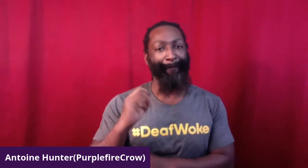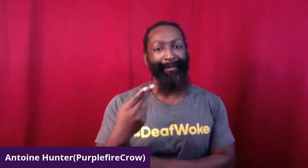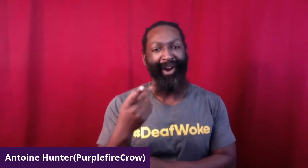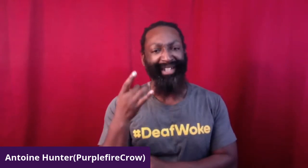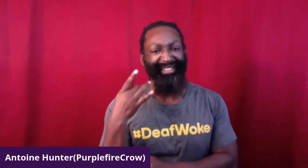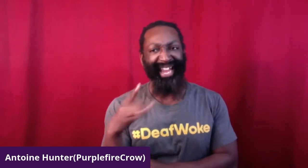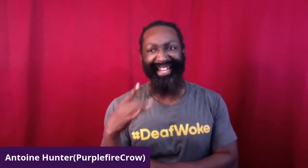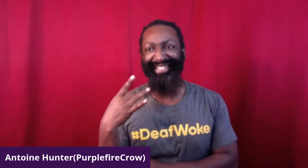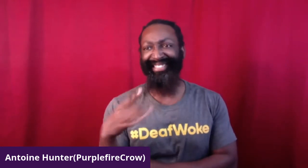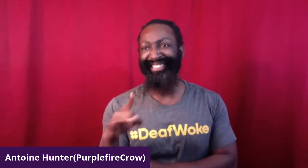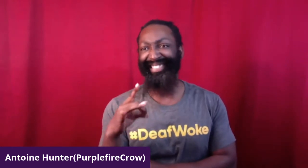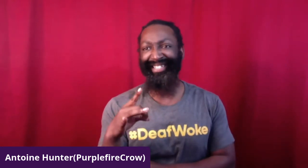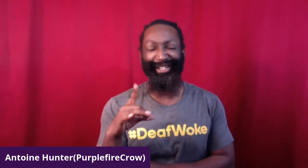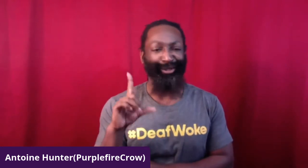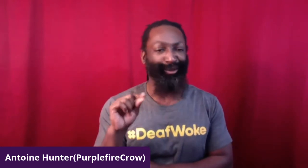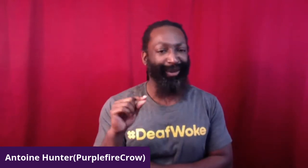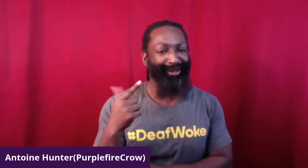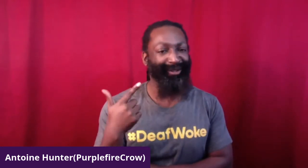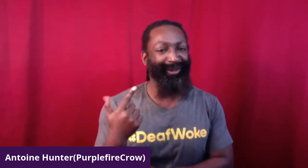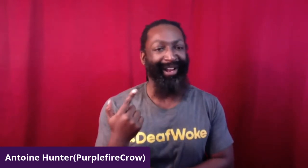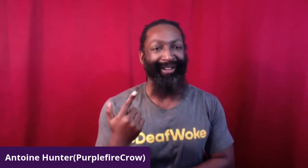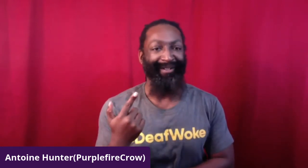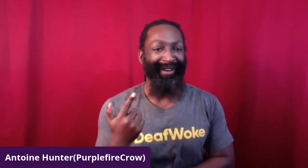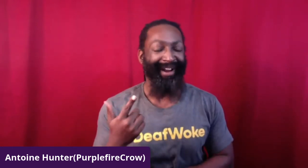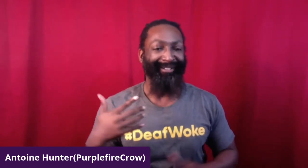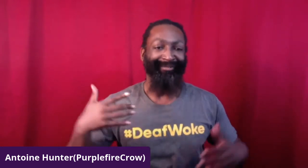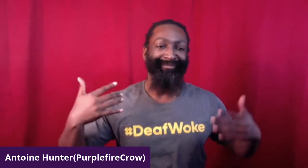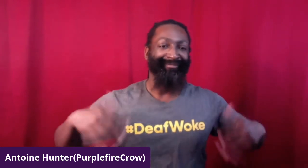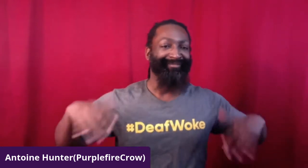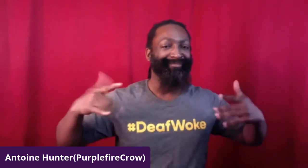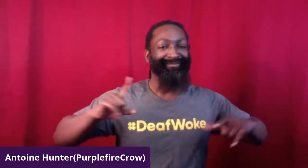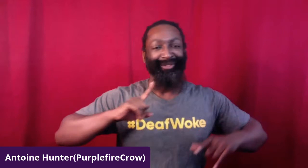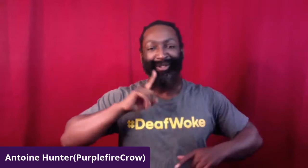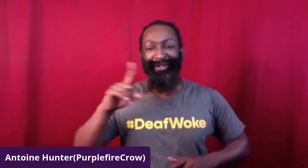Today we have, well, today is March 18th, 2021